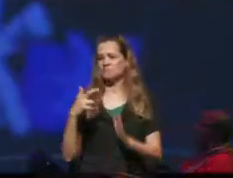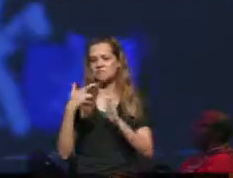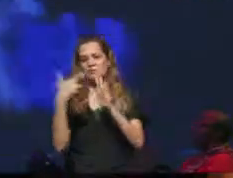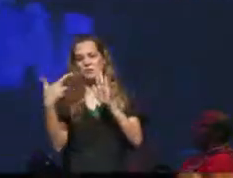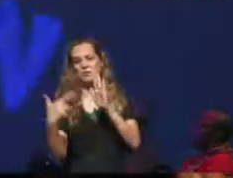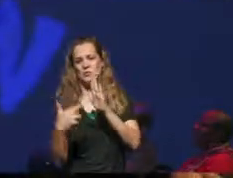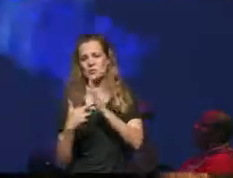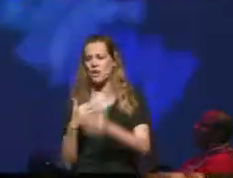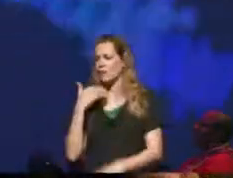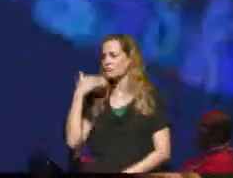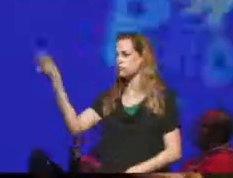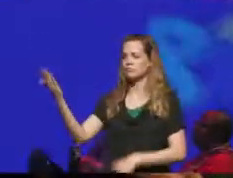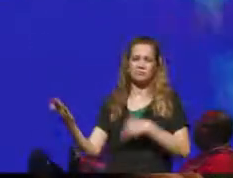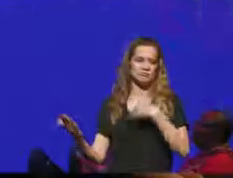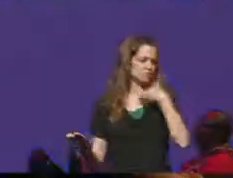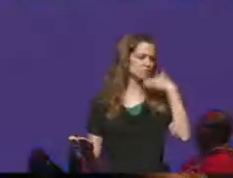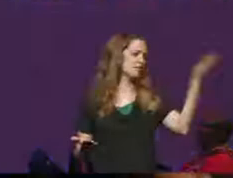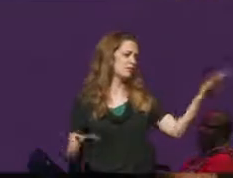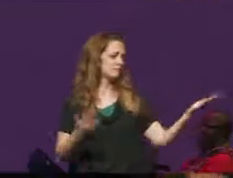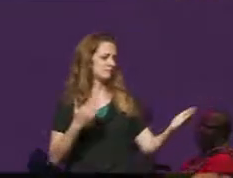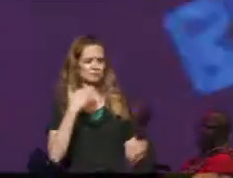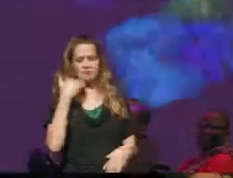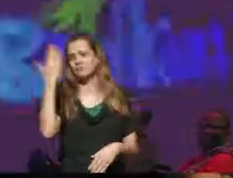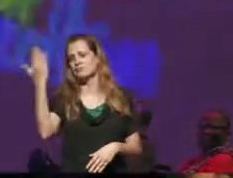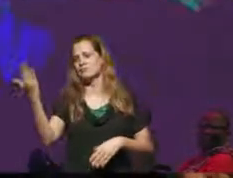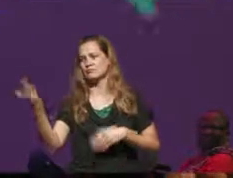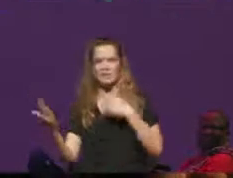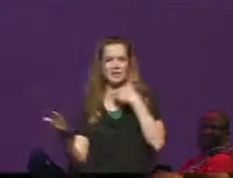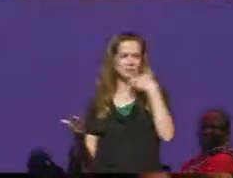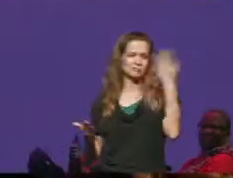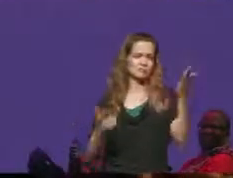A spectator stands and dabs their arms to the music, another crawls on all fours. A